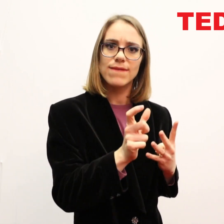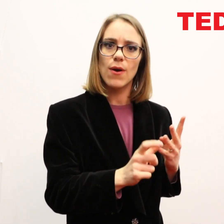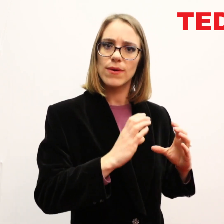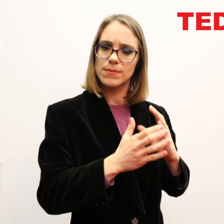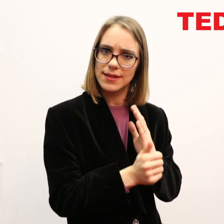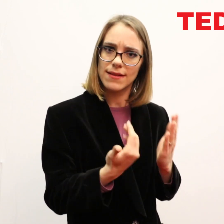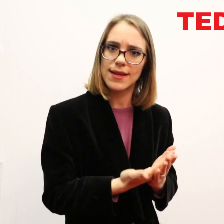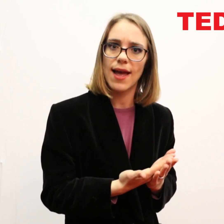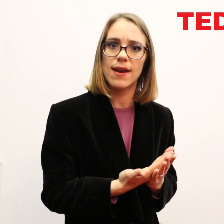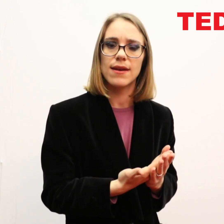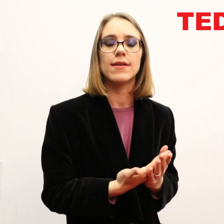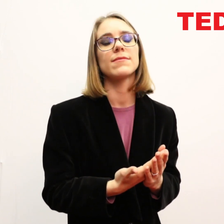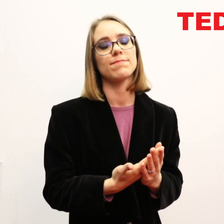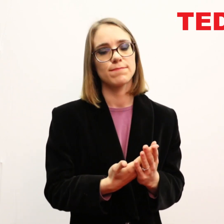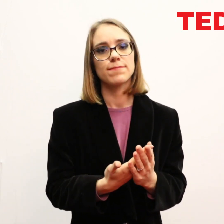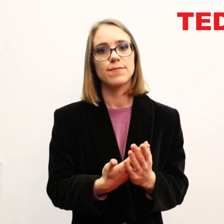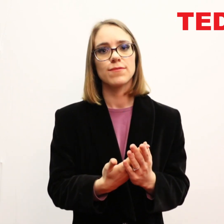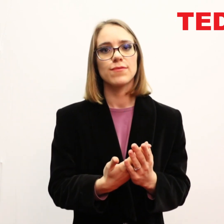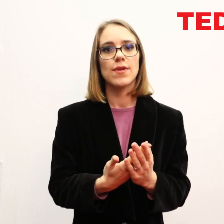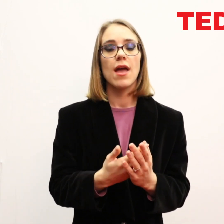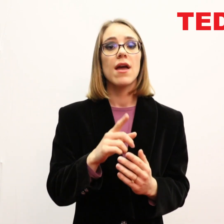to develop their vocab and communication skills.